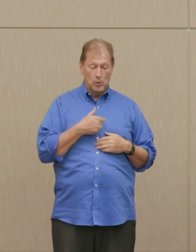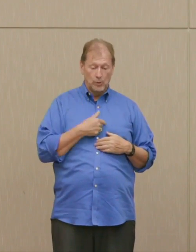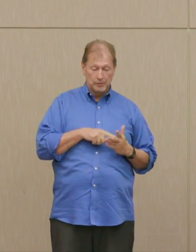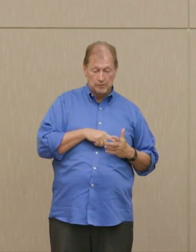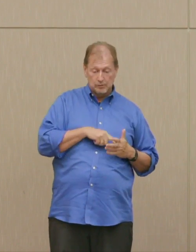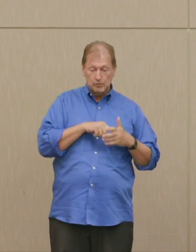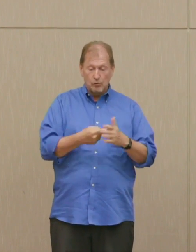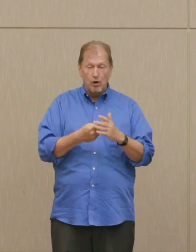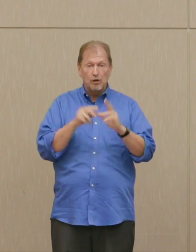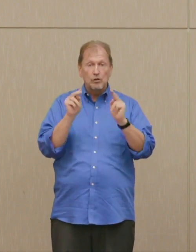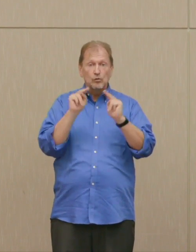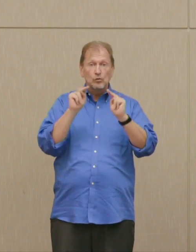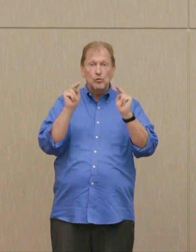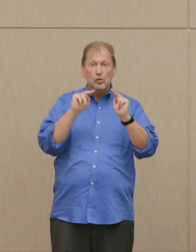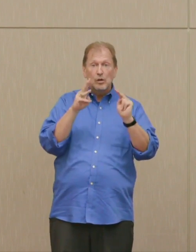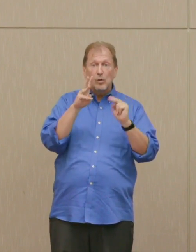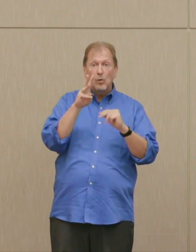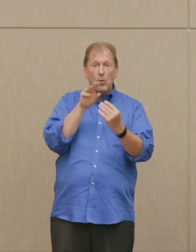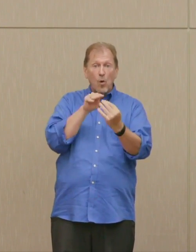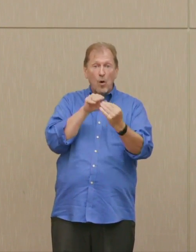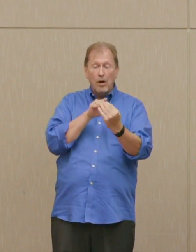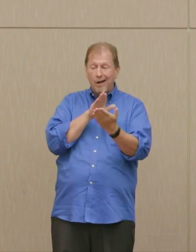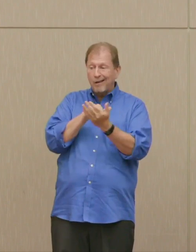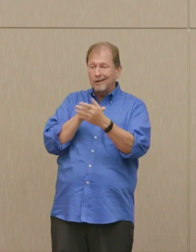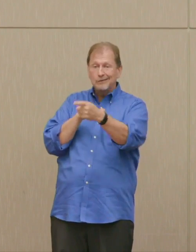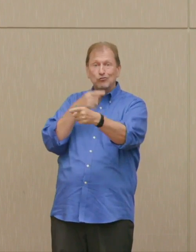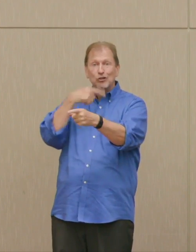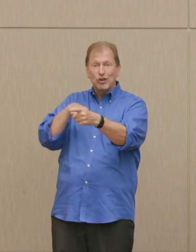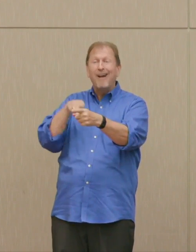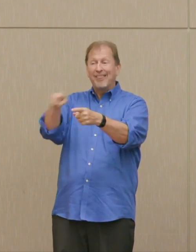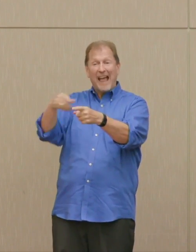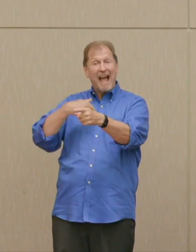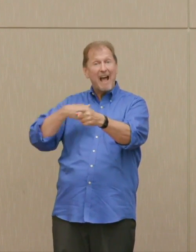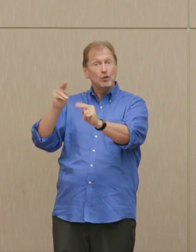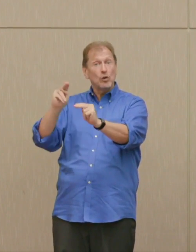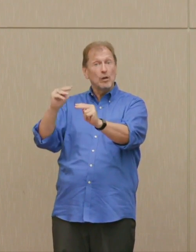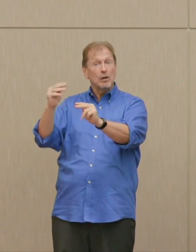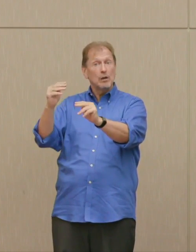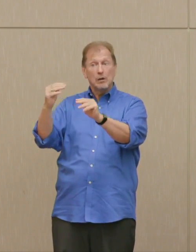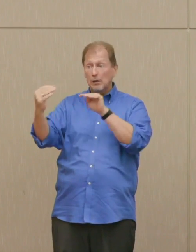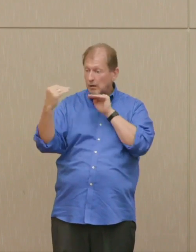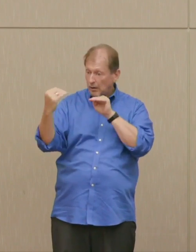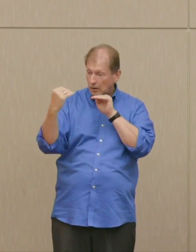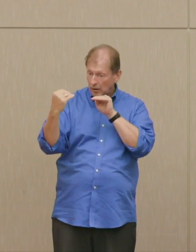nuclear weapon state, which the Soviet Union had become, you don't want them to be able